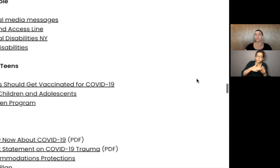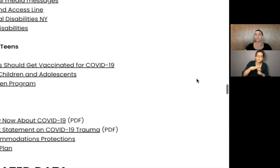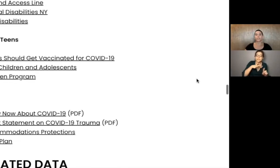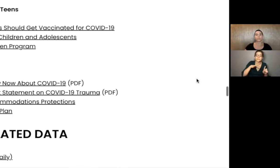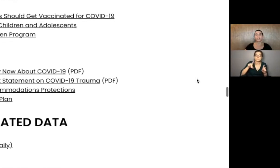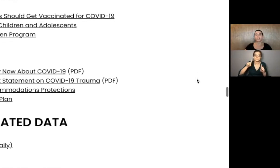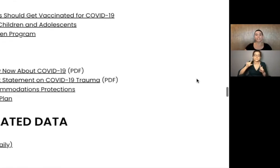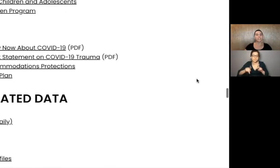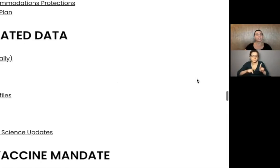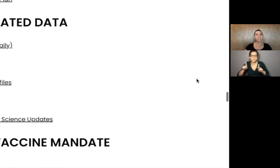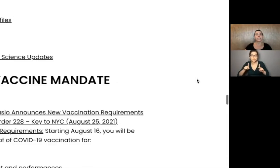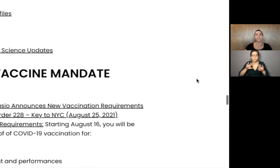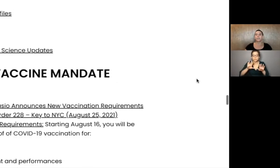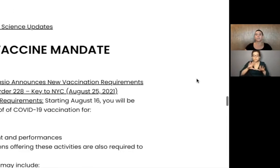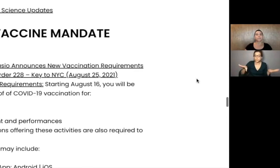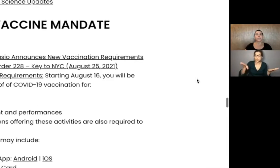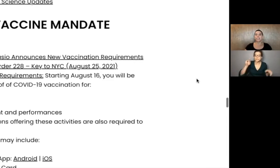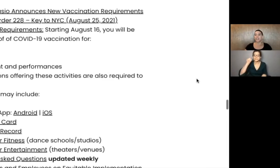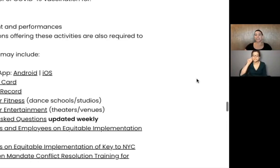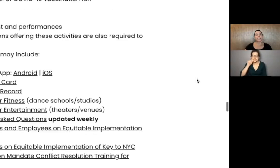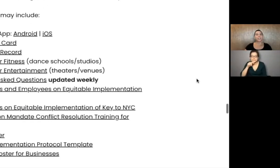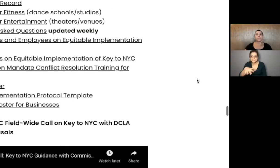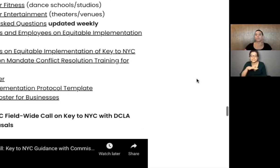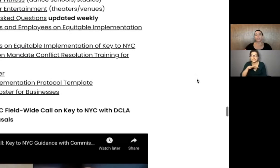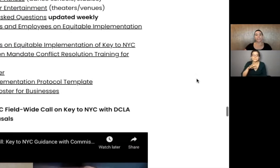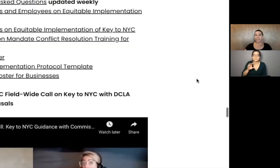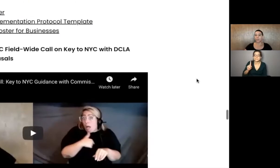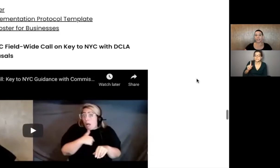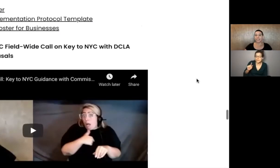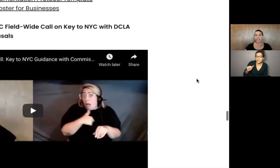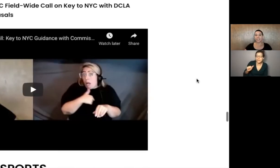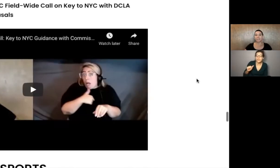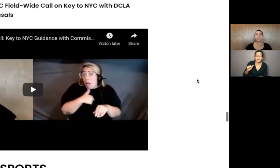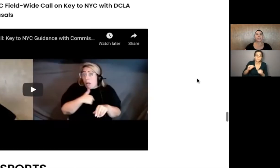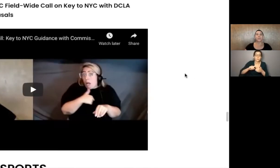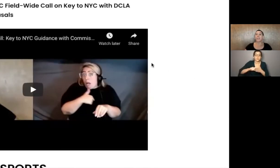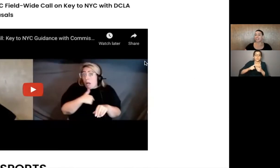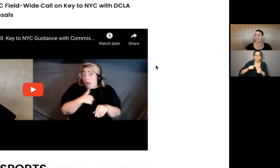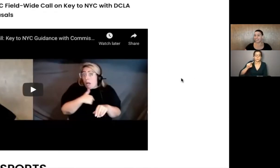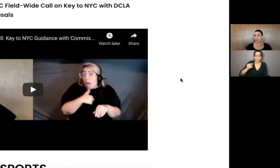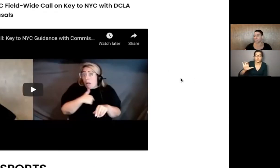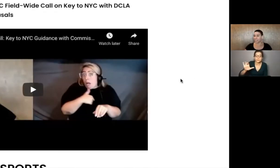disabled people, children, and teens. Data. More Key to NYC. We had